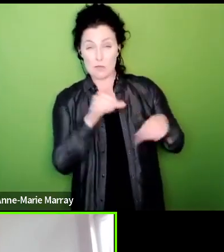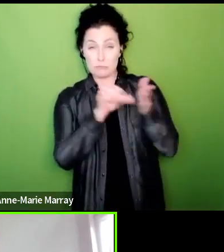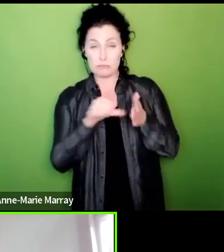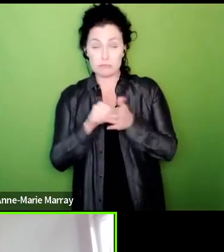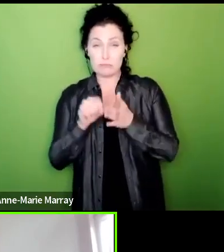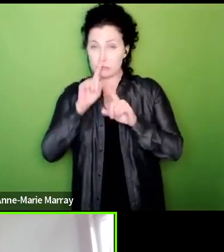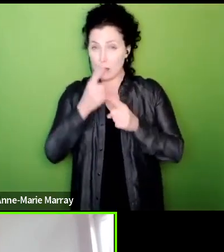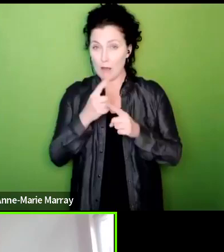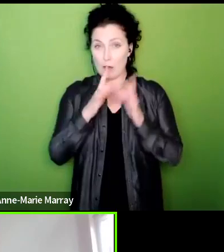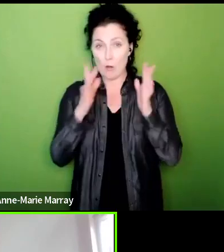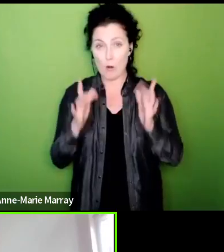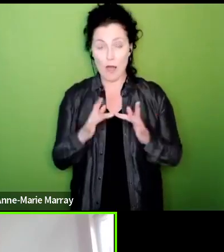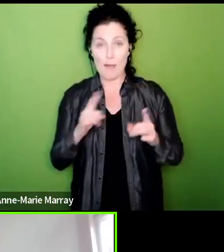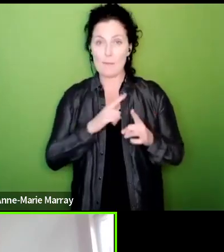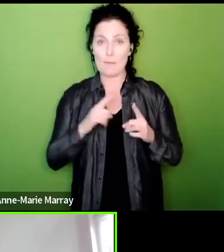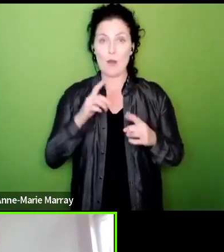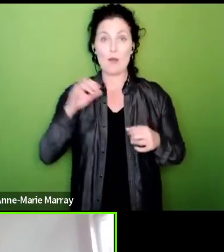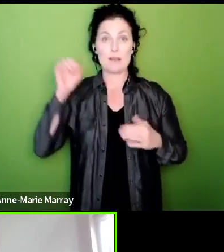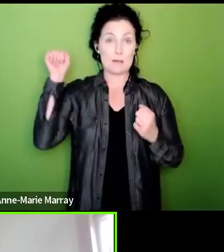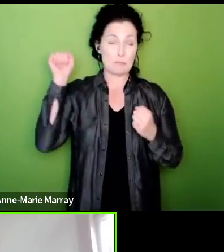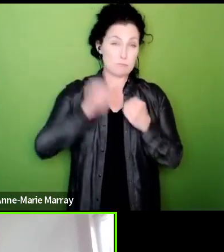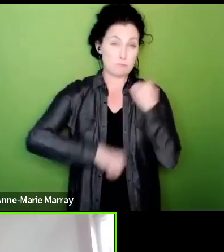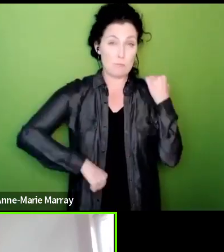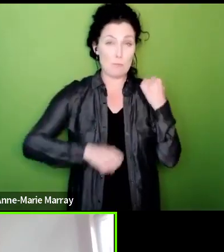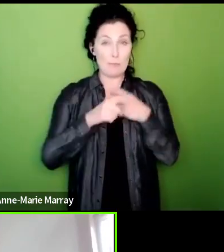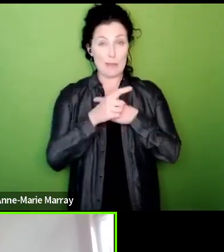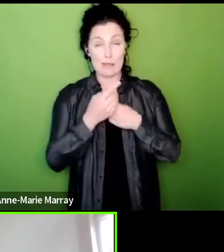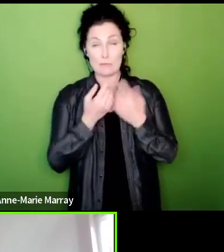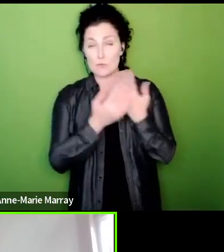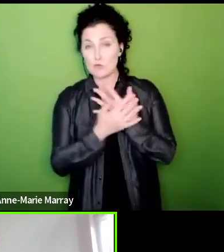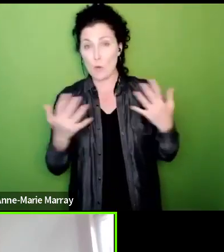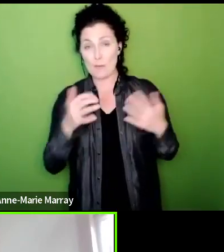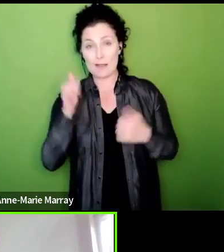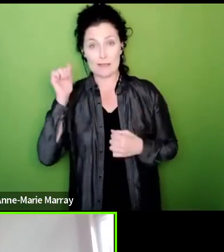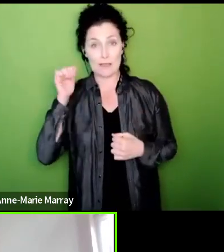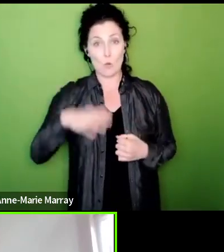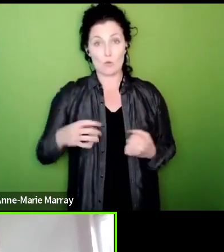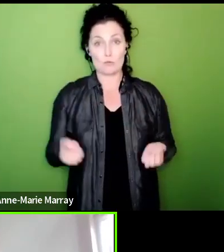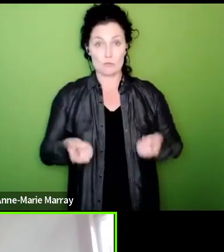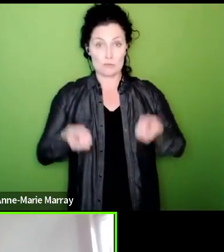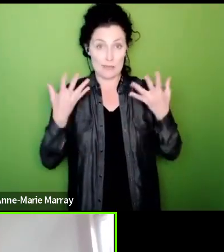a yes vote average in 86% that's an incredible though they should listen to it but if not